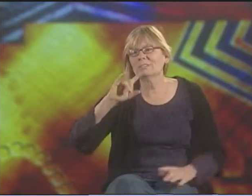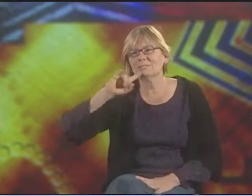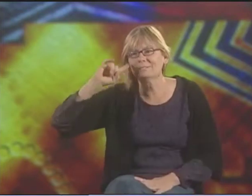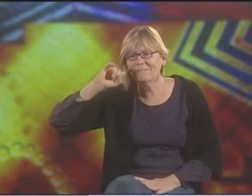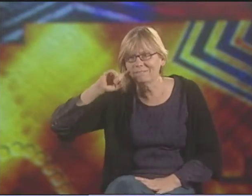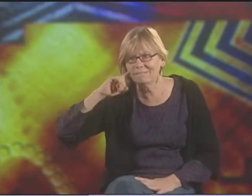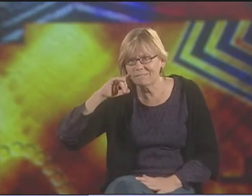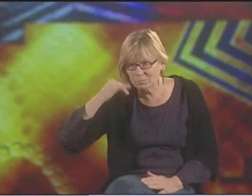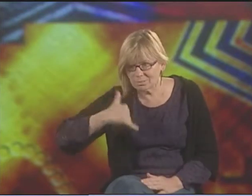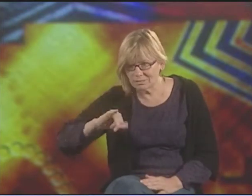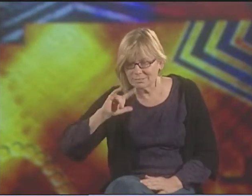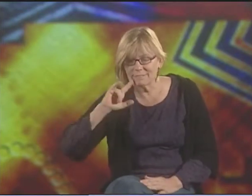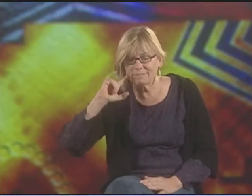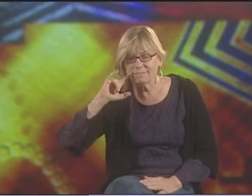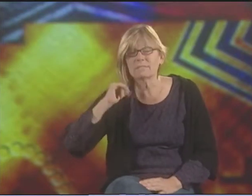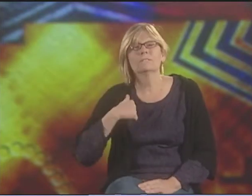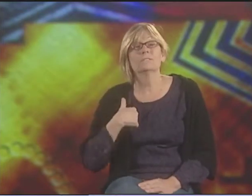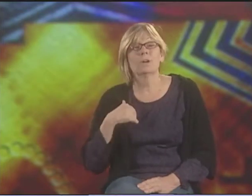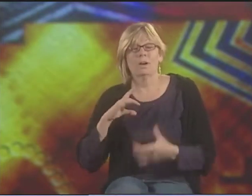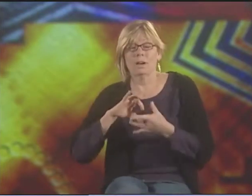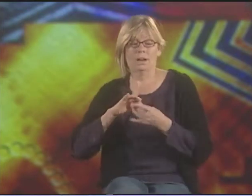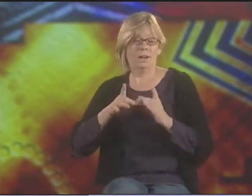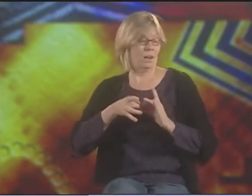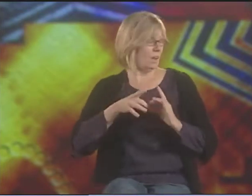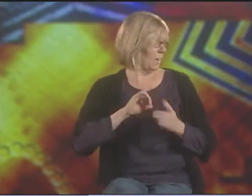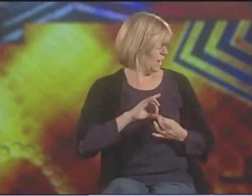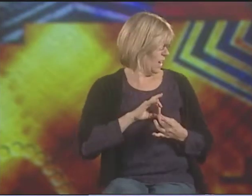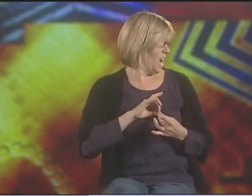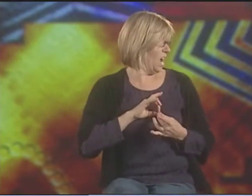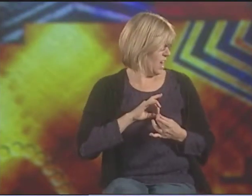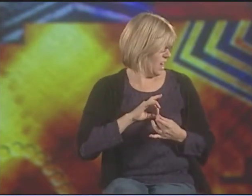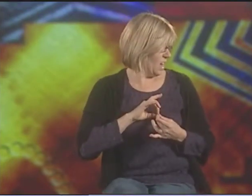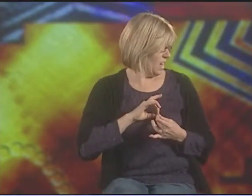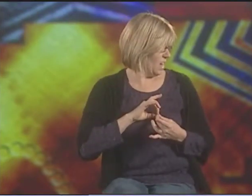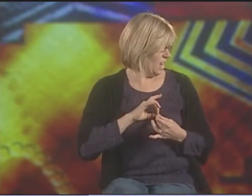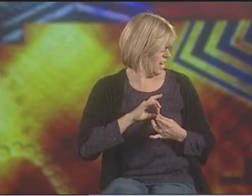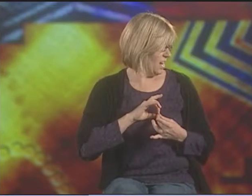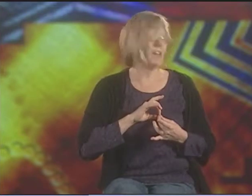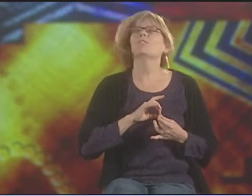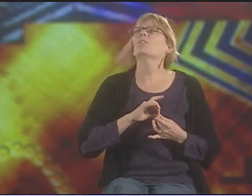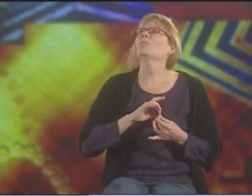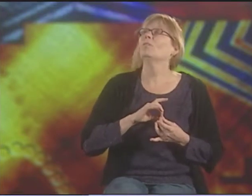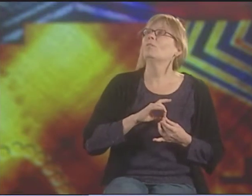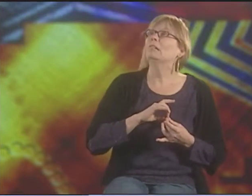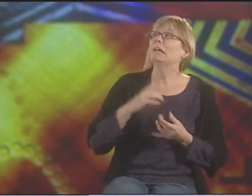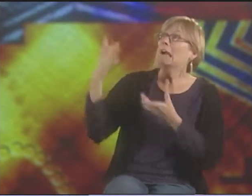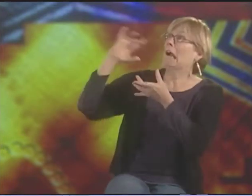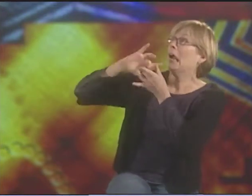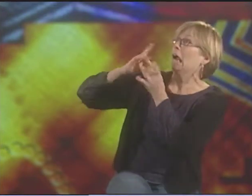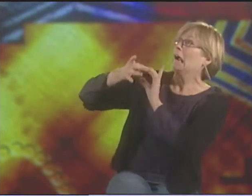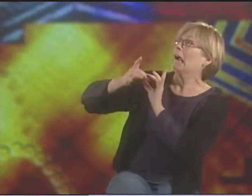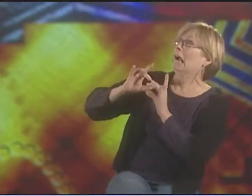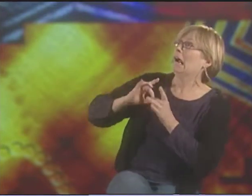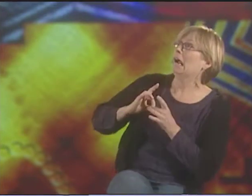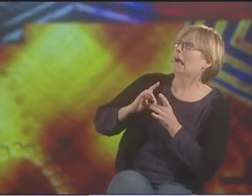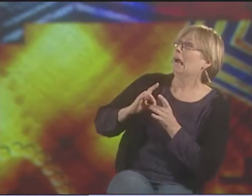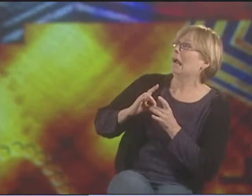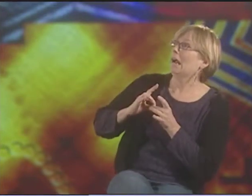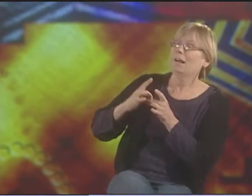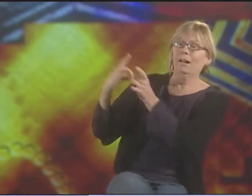SO I MAY GET CAUGHT IN THAT TRAP OF SEEING MYSELF AS BETTER THAN SOMEBODY ELSE, BUT I'M ACTUALLY CAUGHT.